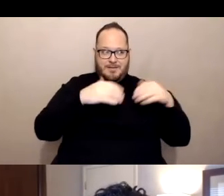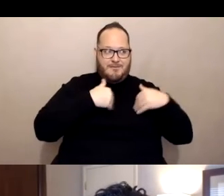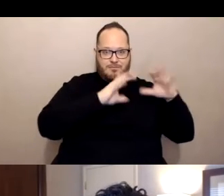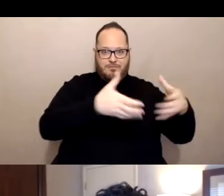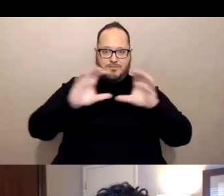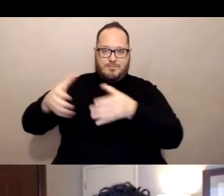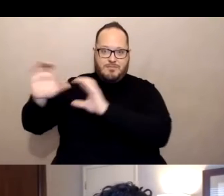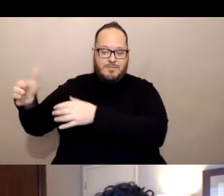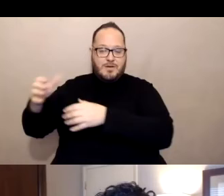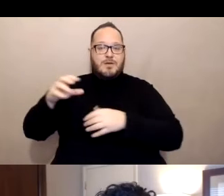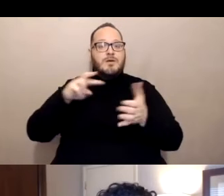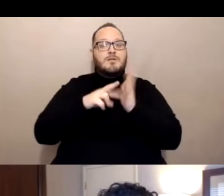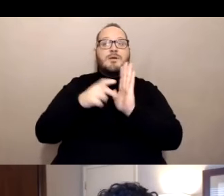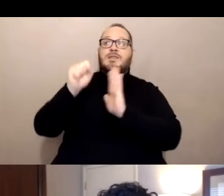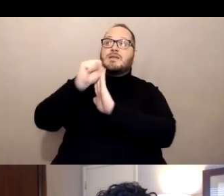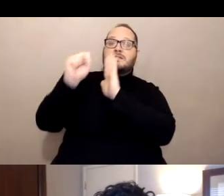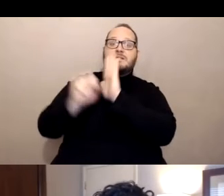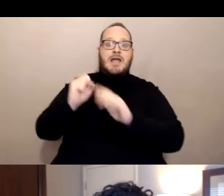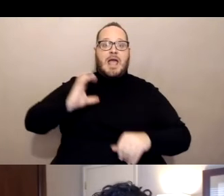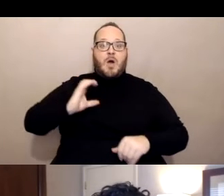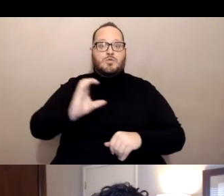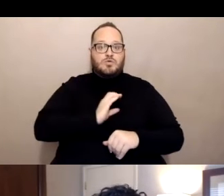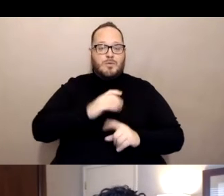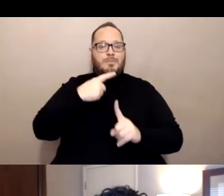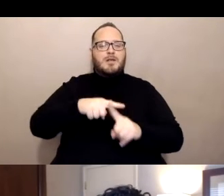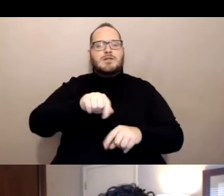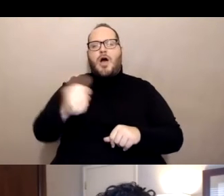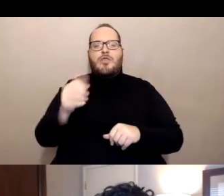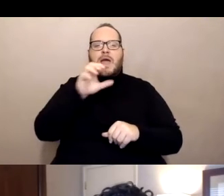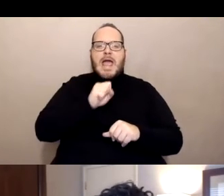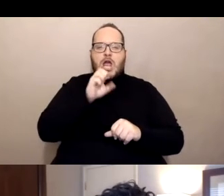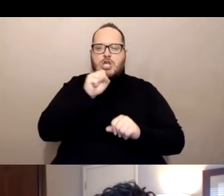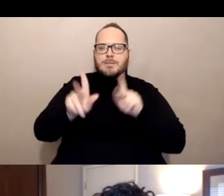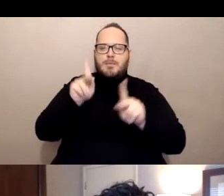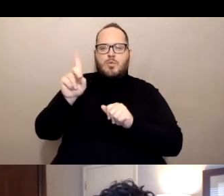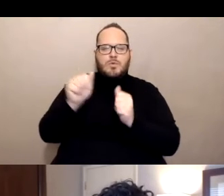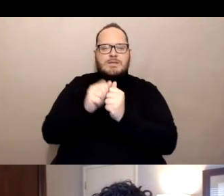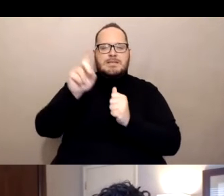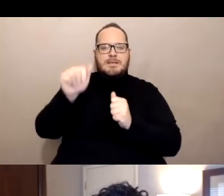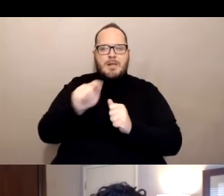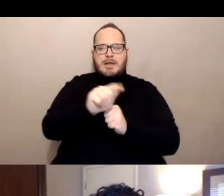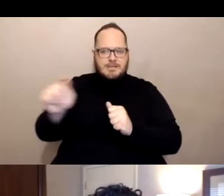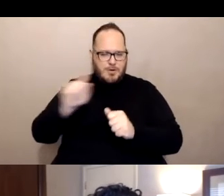and aging advocates are members specifically serving on that community vaccine advisory committee.